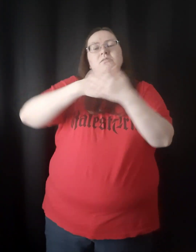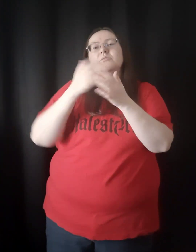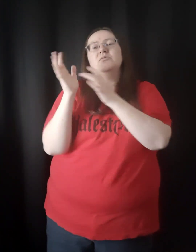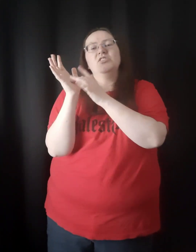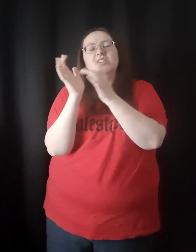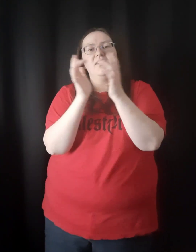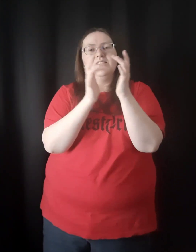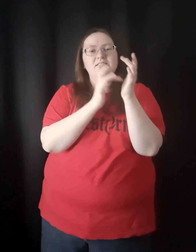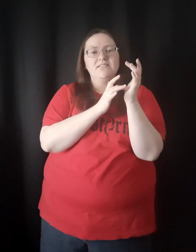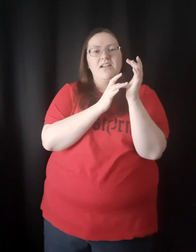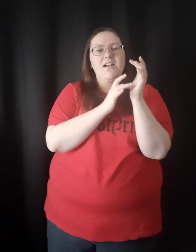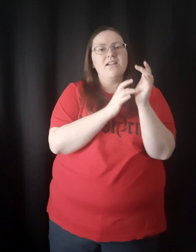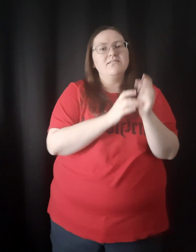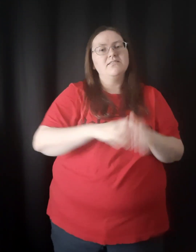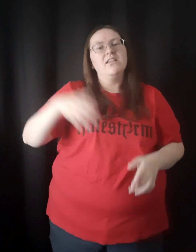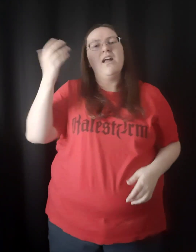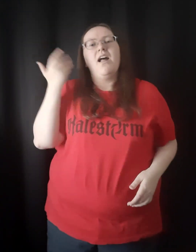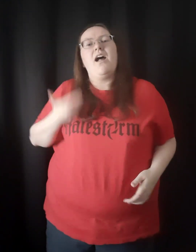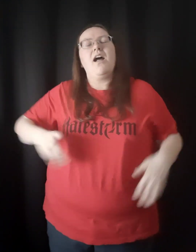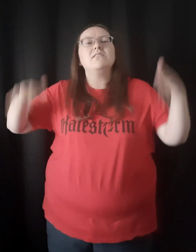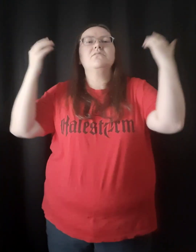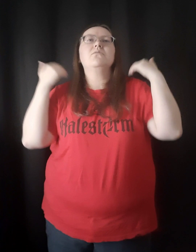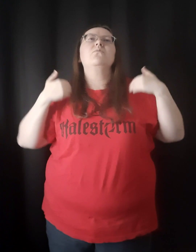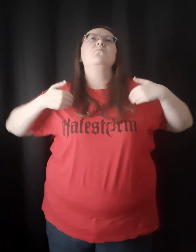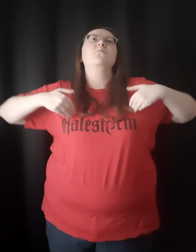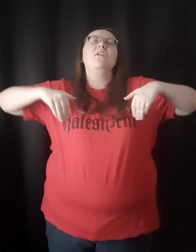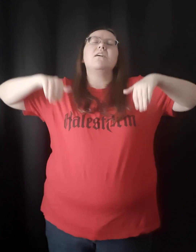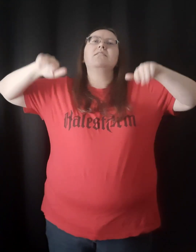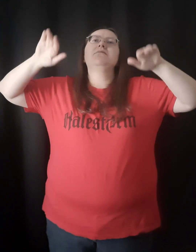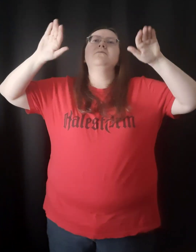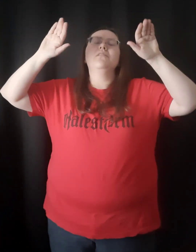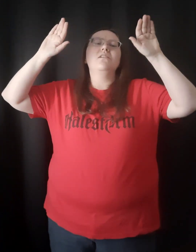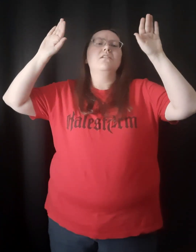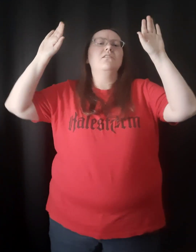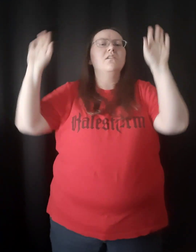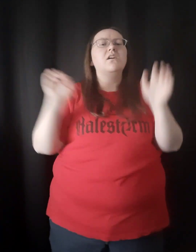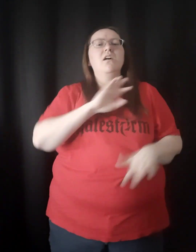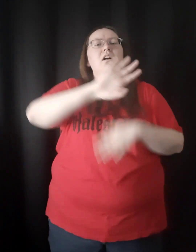All to Jesus I surrender